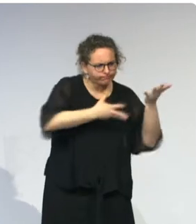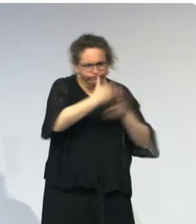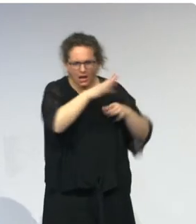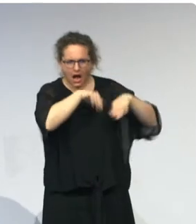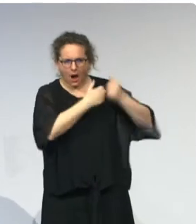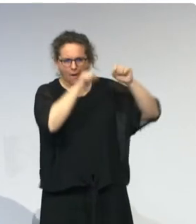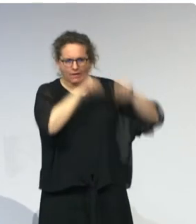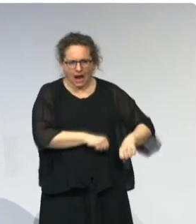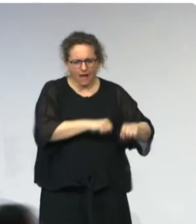with students with disabilities.